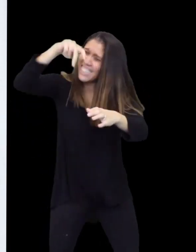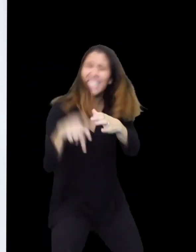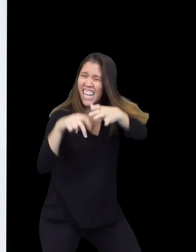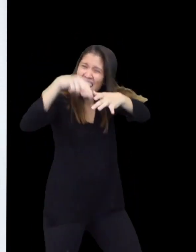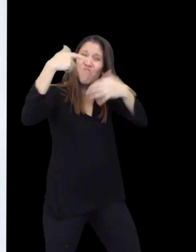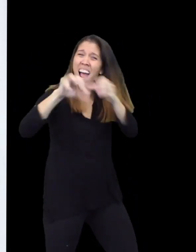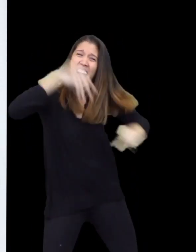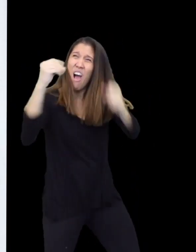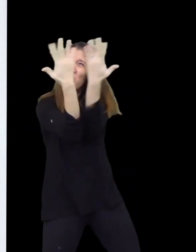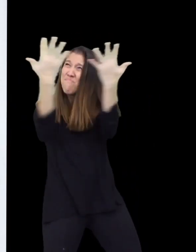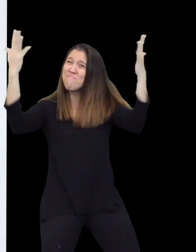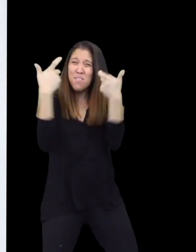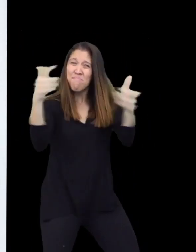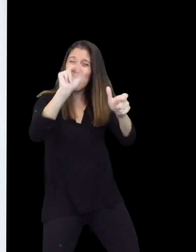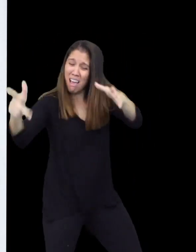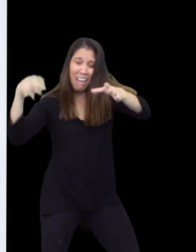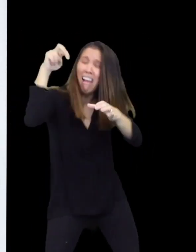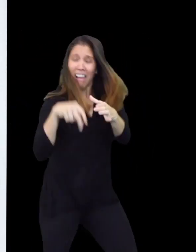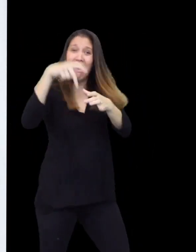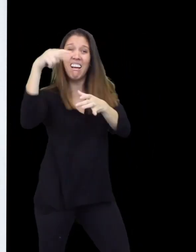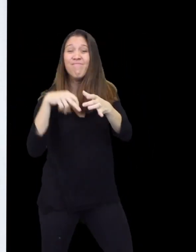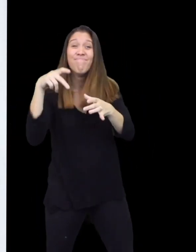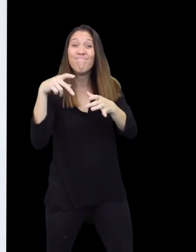The pig attempted to bounce on the trampoline again and again to get out of the enormous wall.